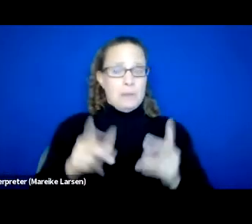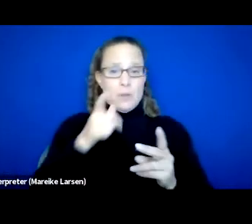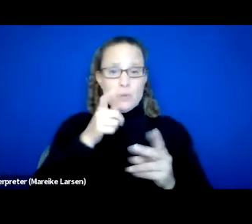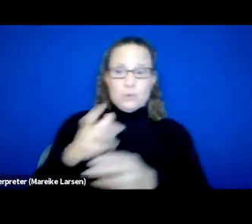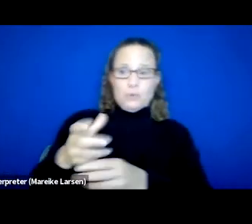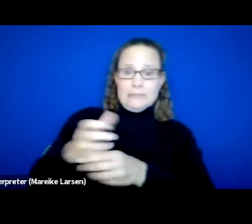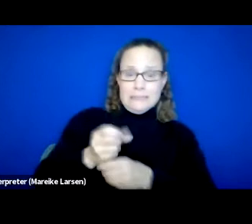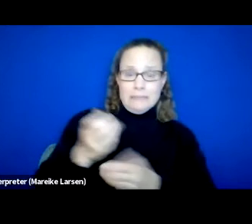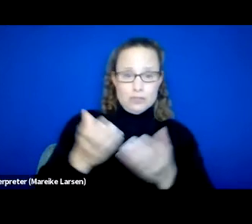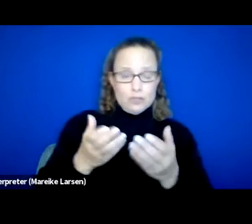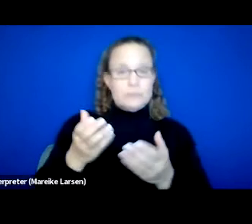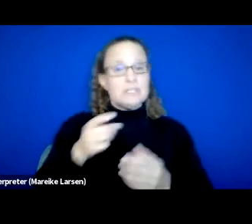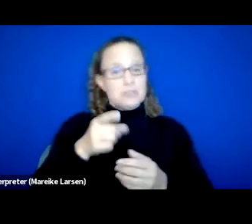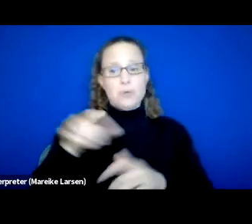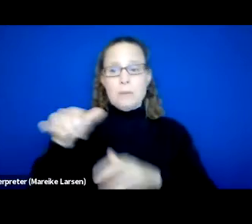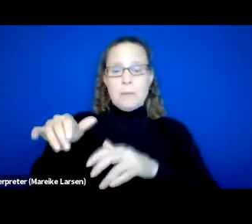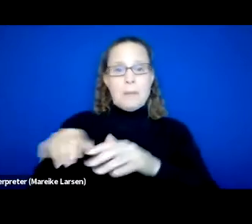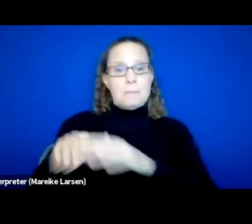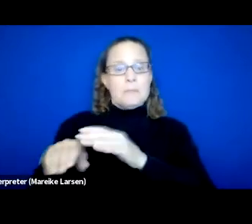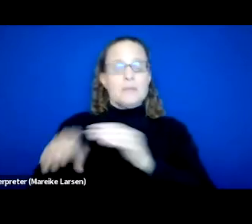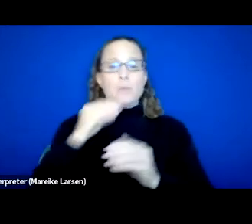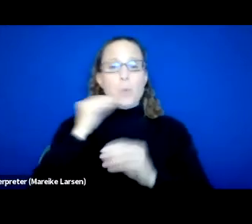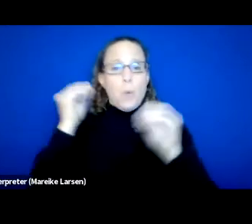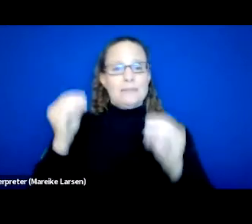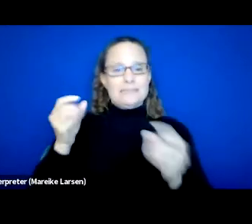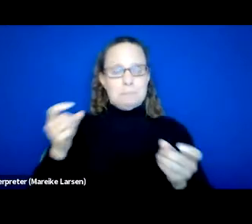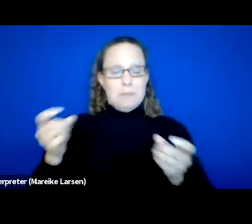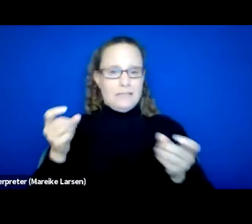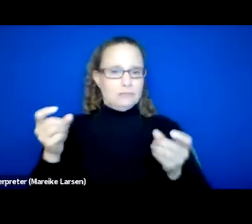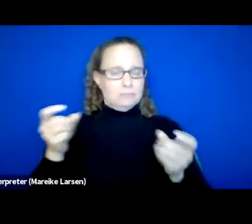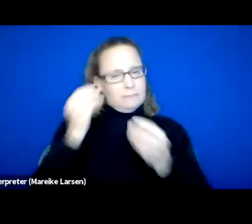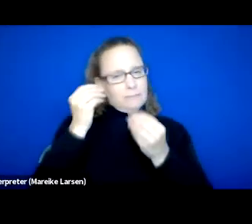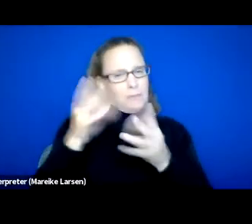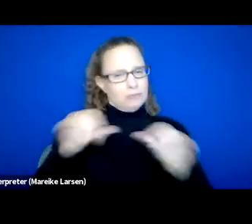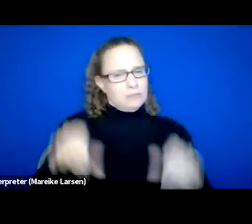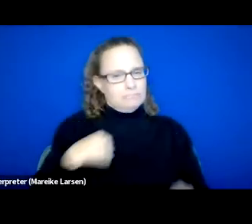into the homeless management information system. And you're responsible